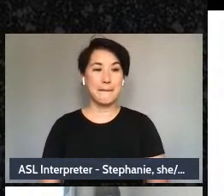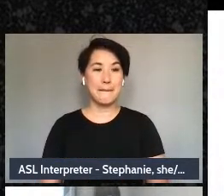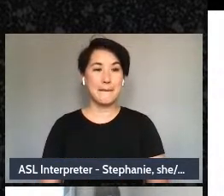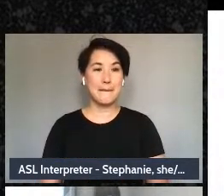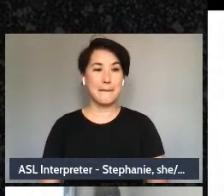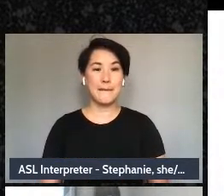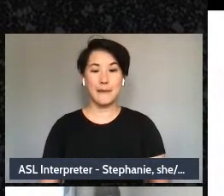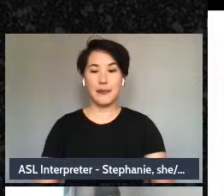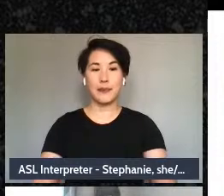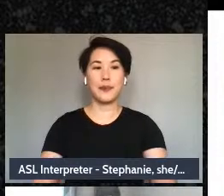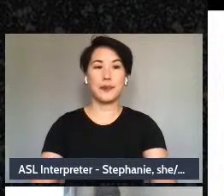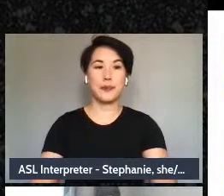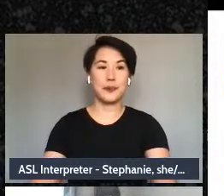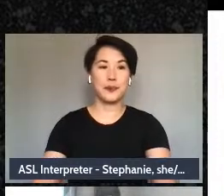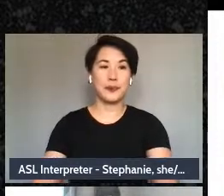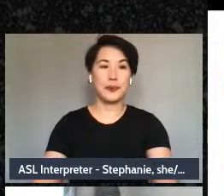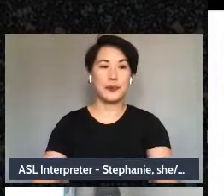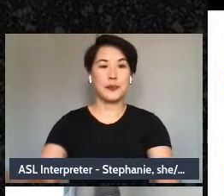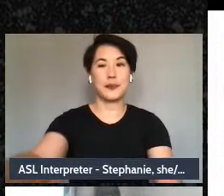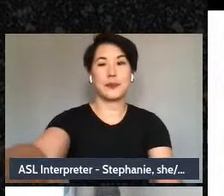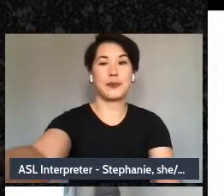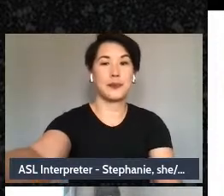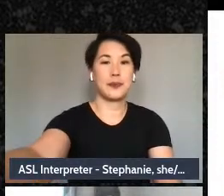earlier there was a question around the